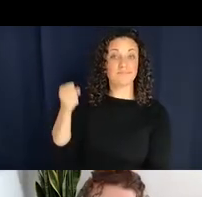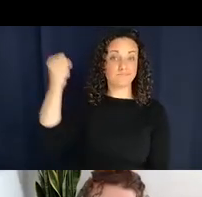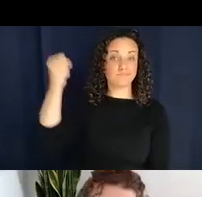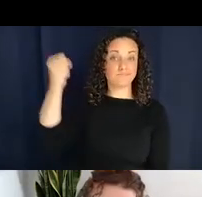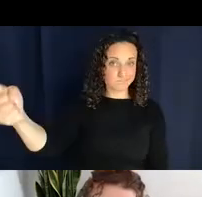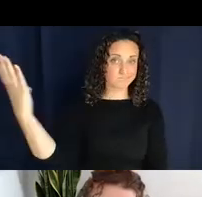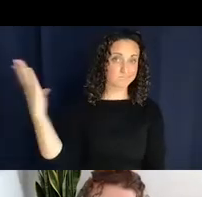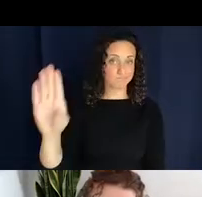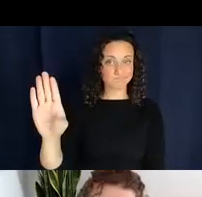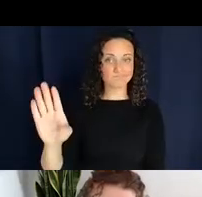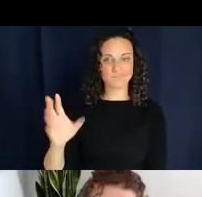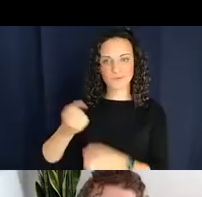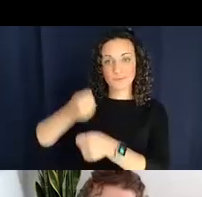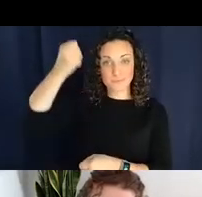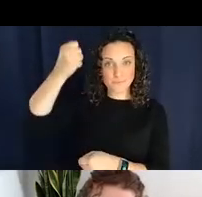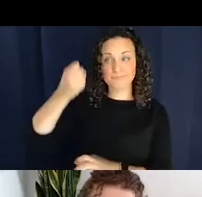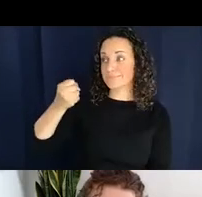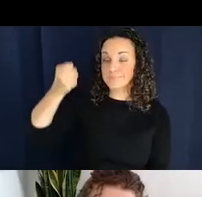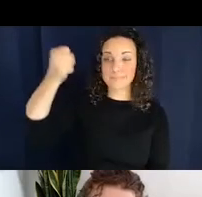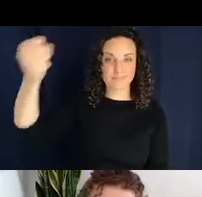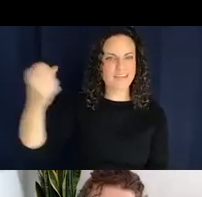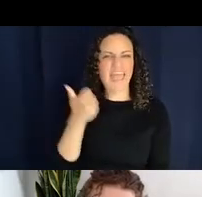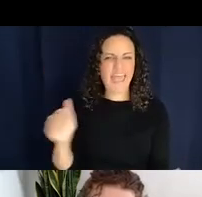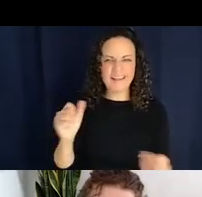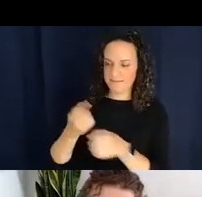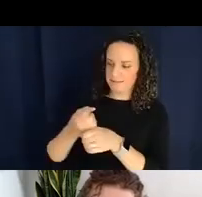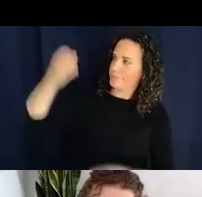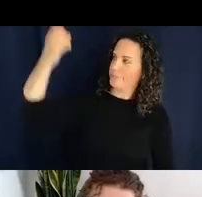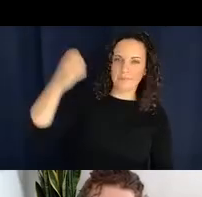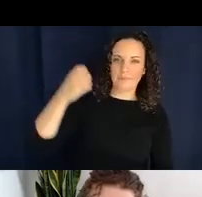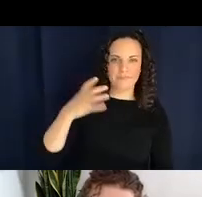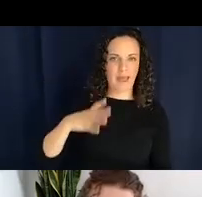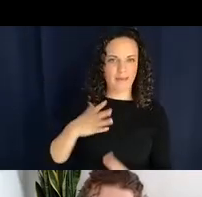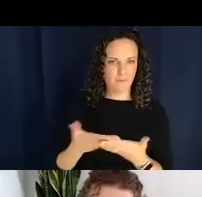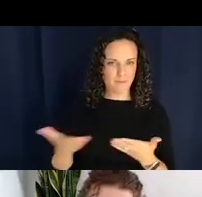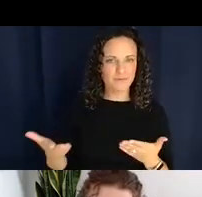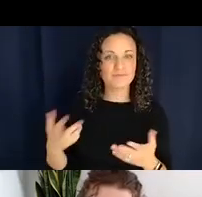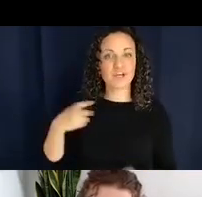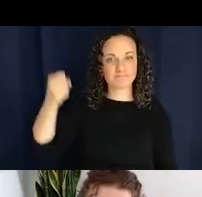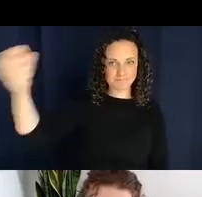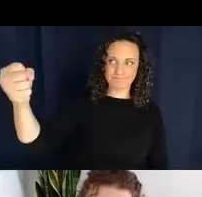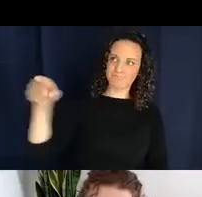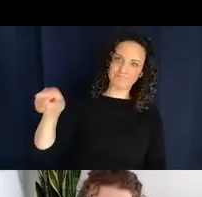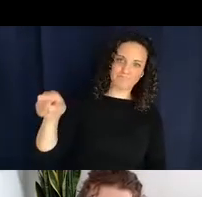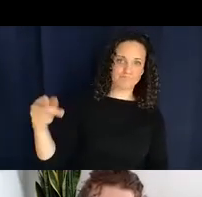a stick like object so I keep my broom in the closet. So those are kind of pseudo causative